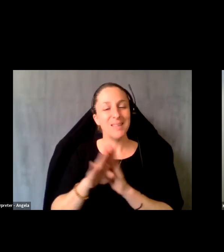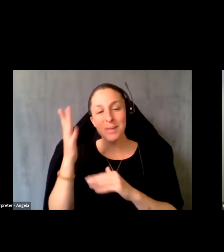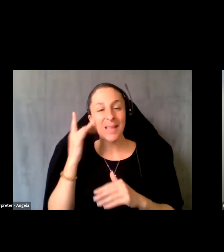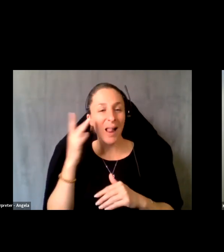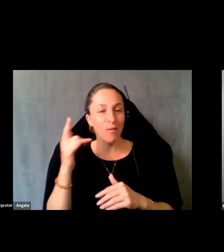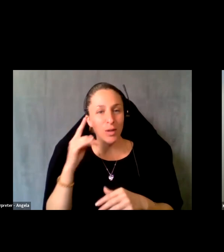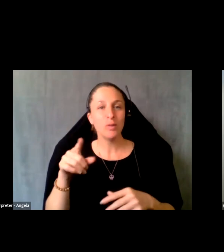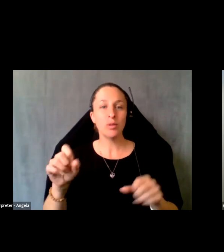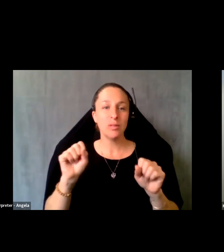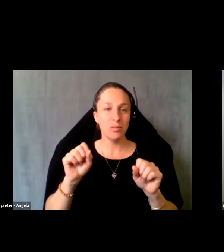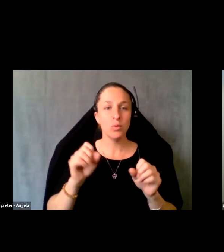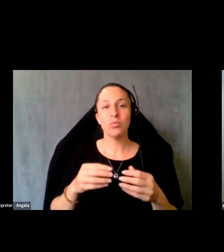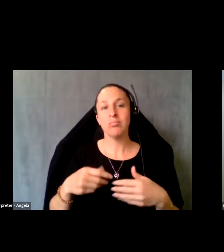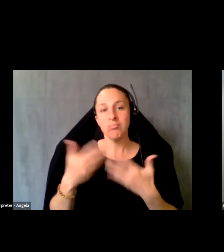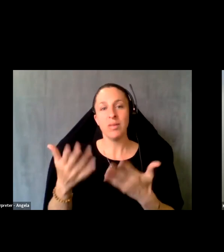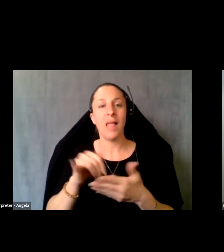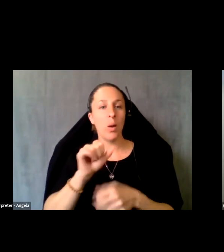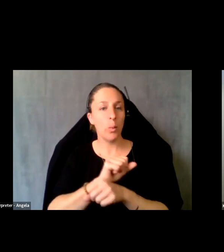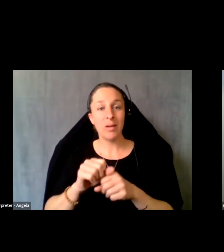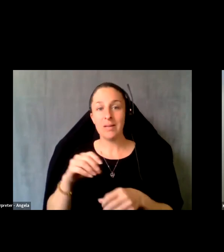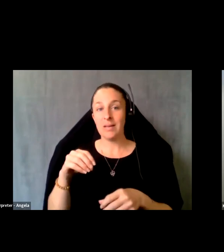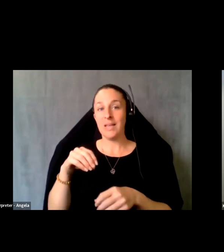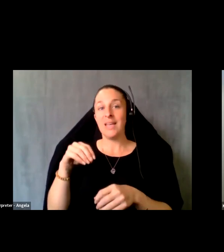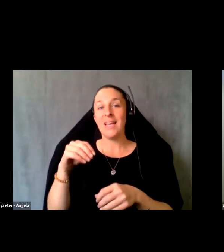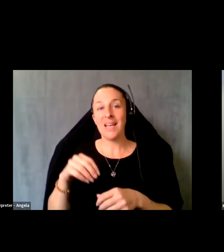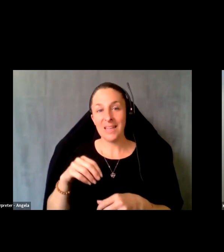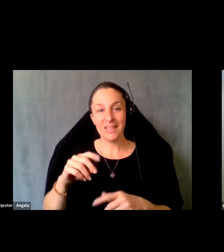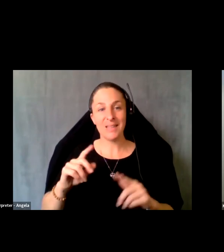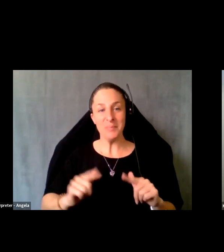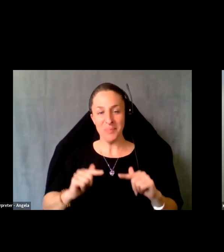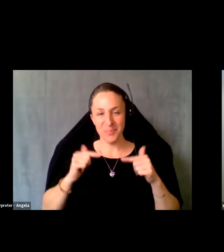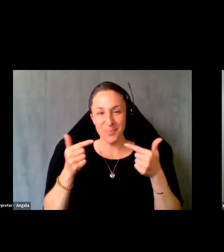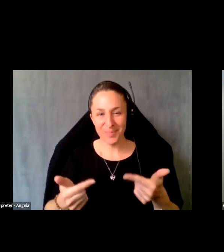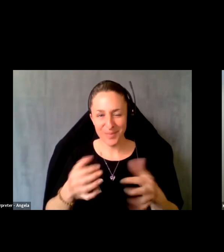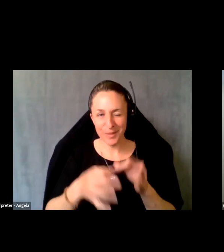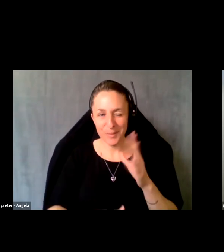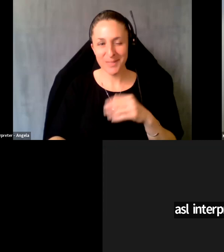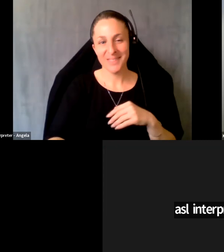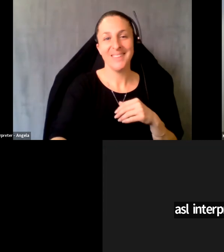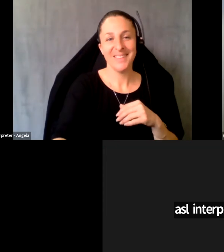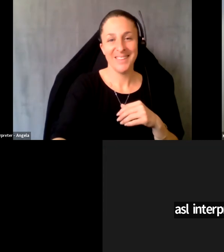bring that work out So in summary we're really trying to address the comprehensive barriers